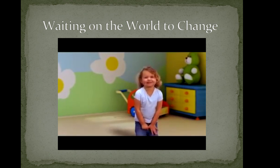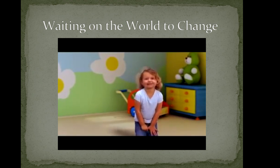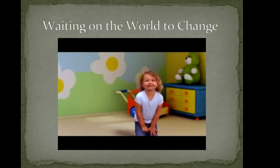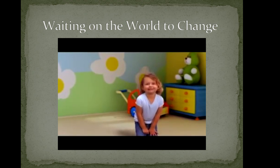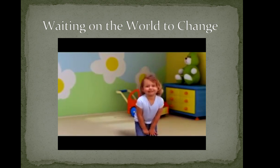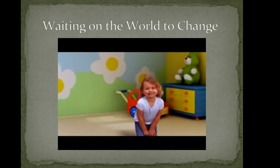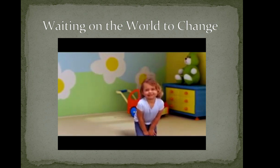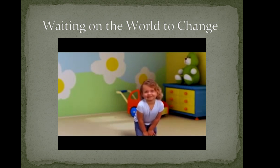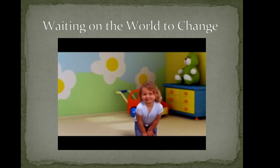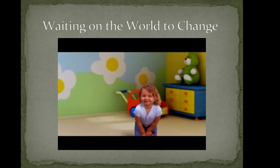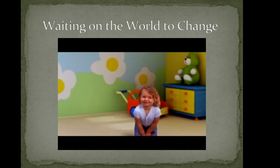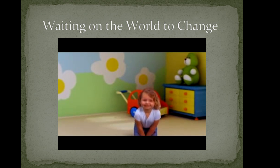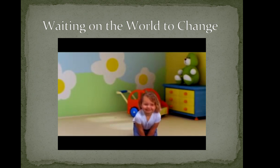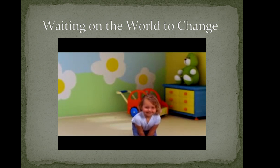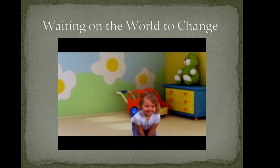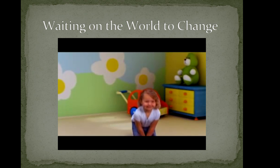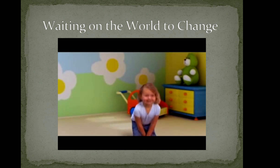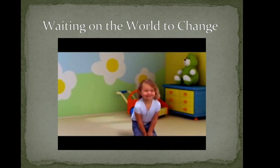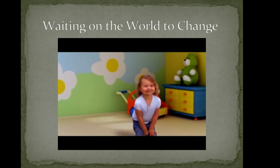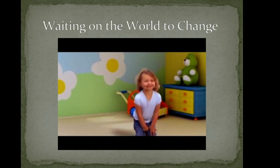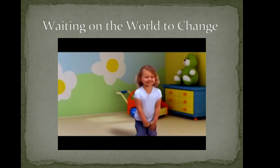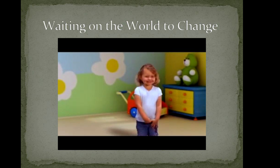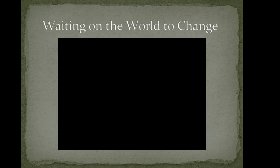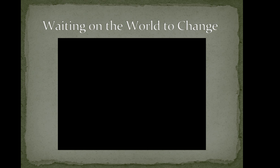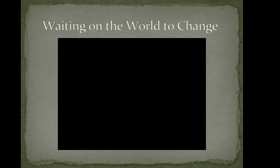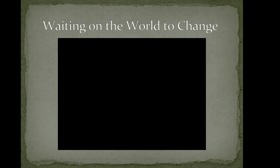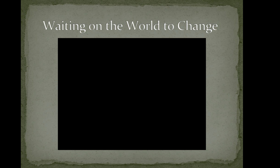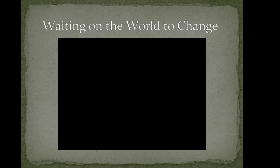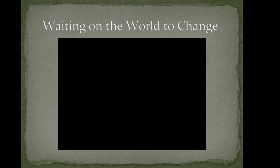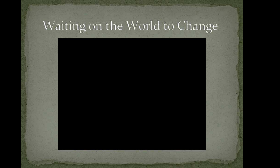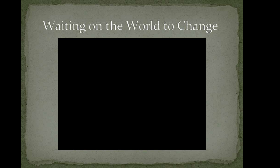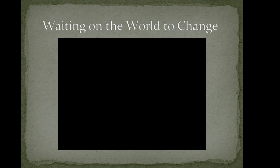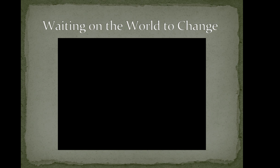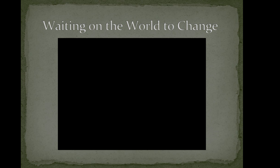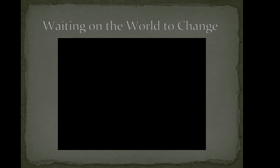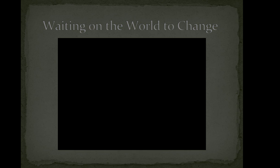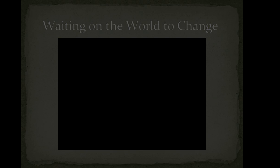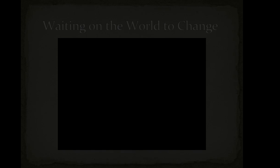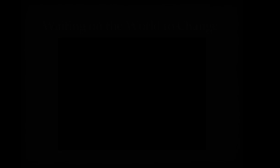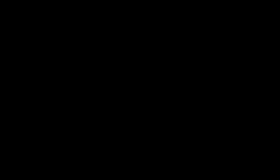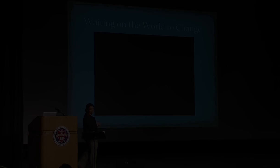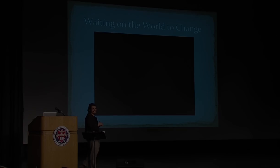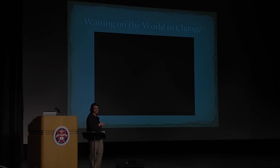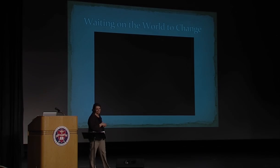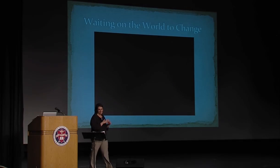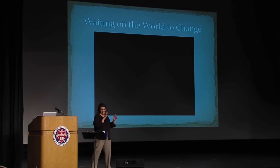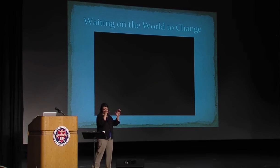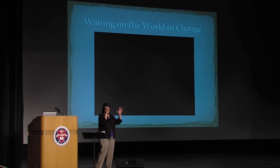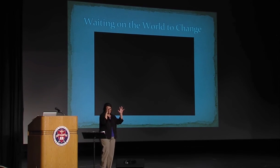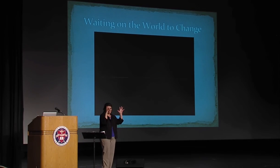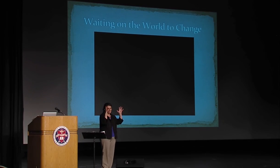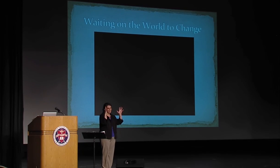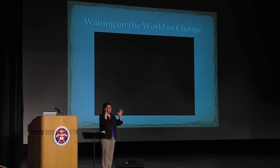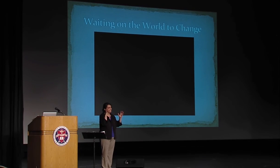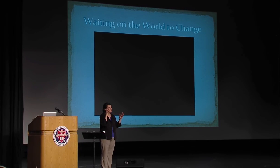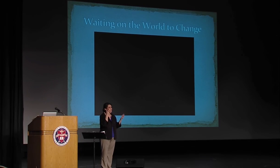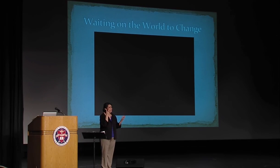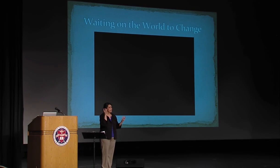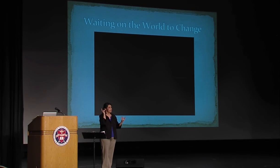change Waiting on the world to change Waiting on the world to change Waiting on the world